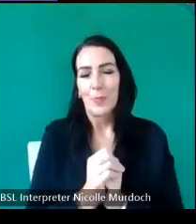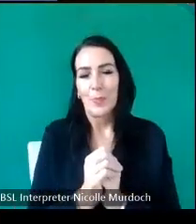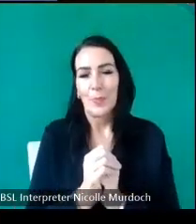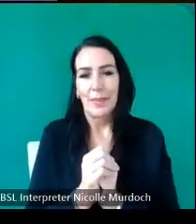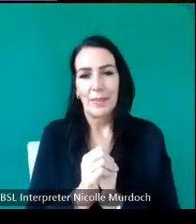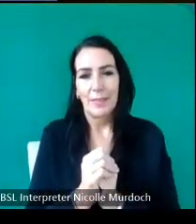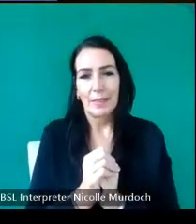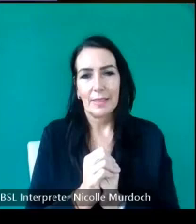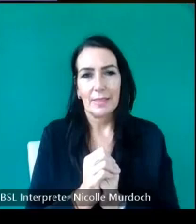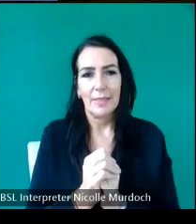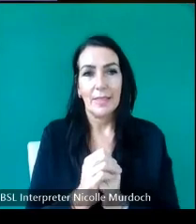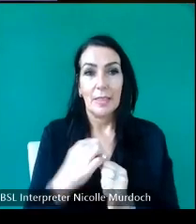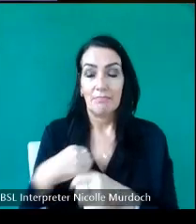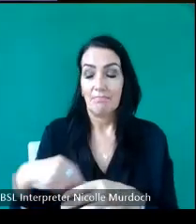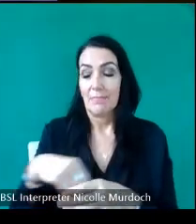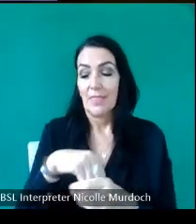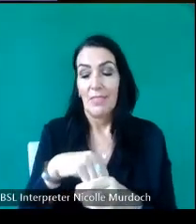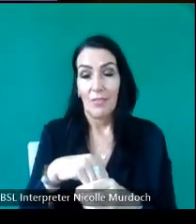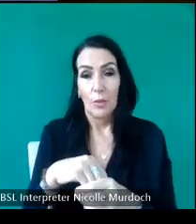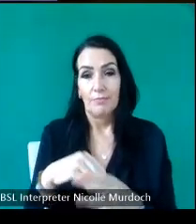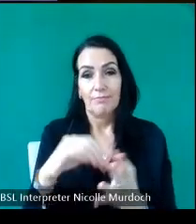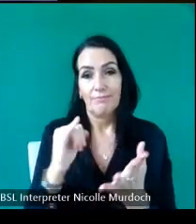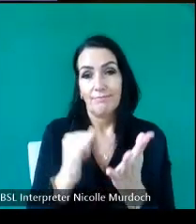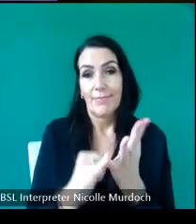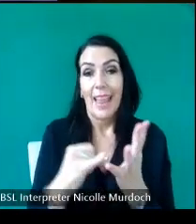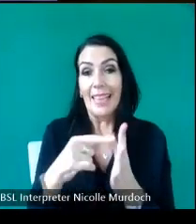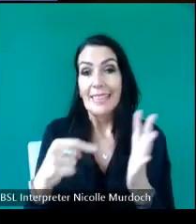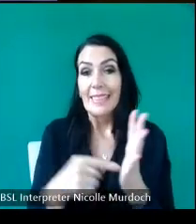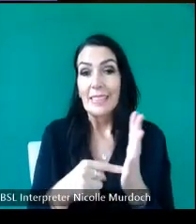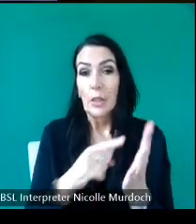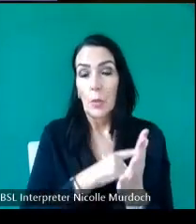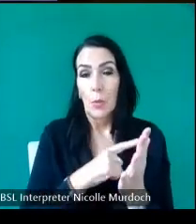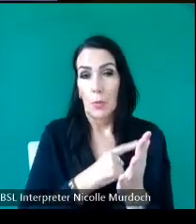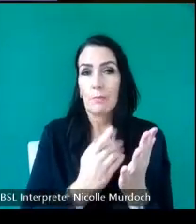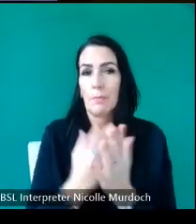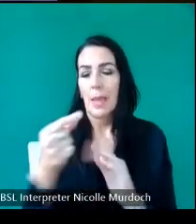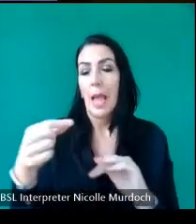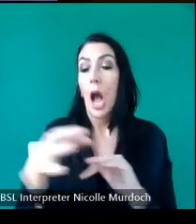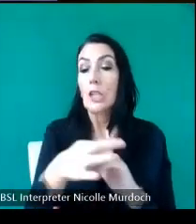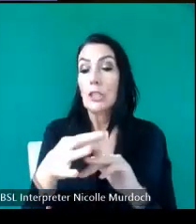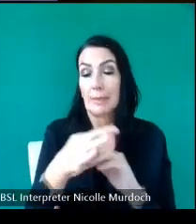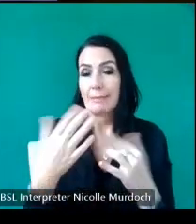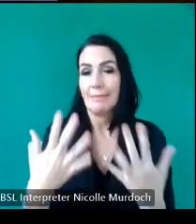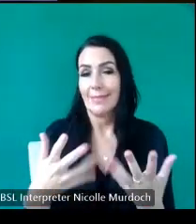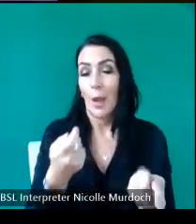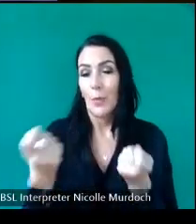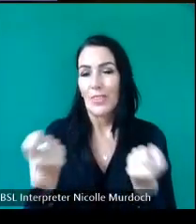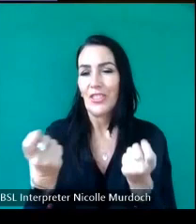got involved with thect through my hos Adam who's now chair of our trust um because he volunteered